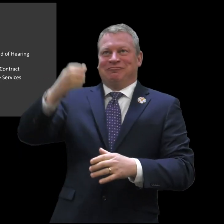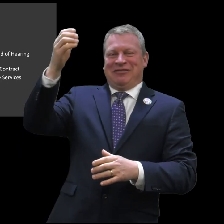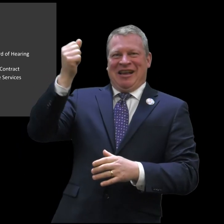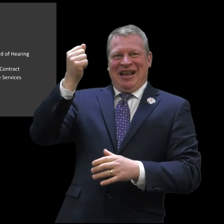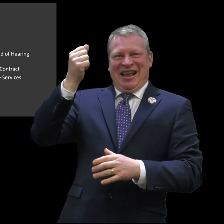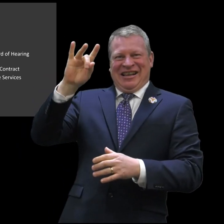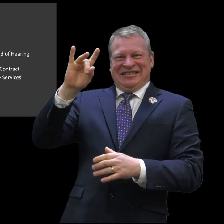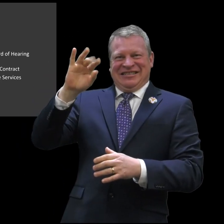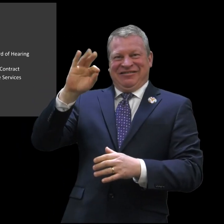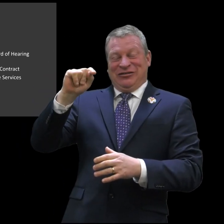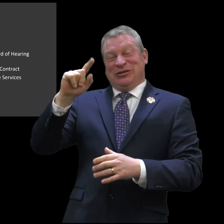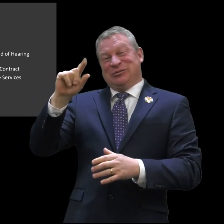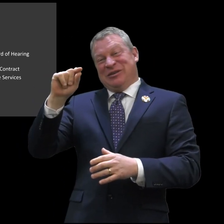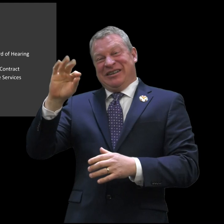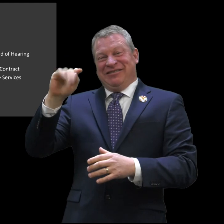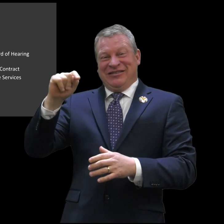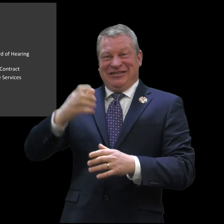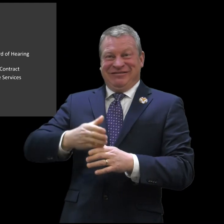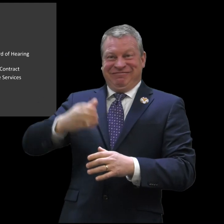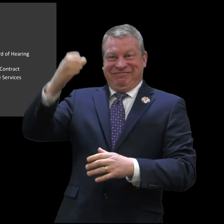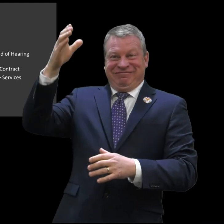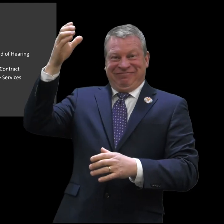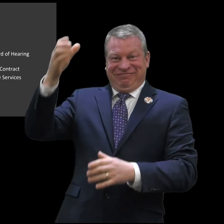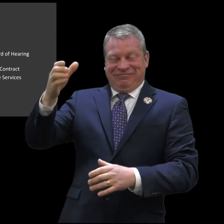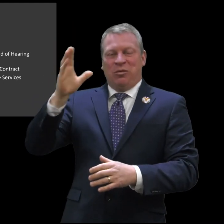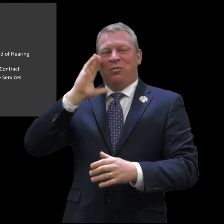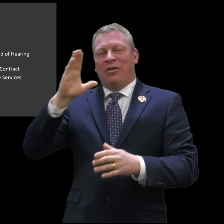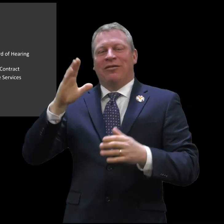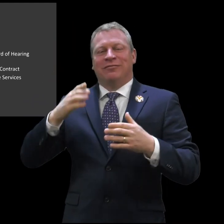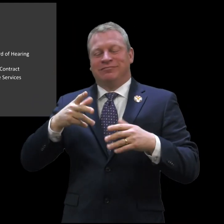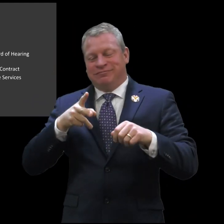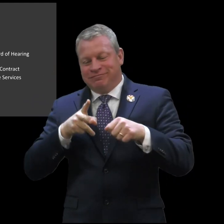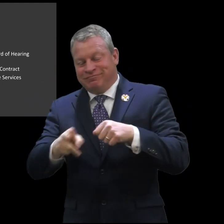it'll be done in August or September. It's anticipated to be eighteen to